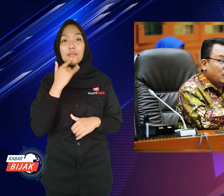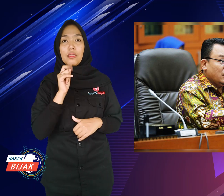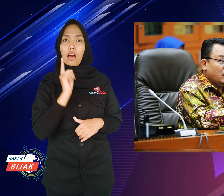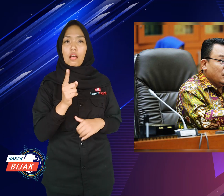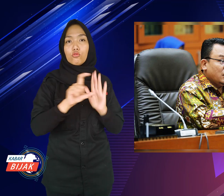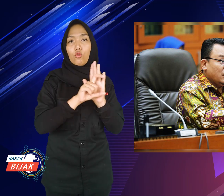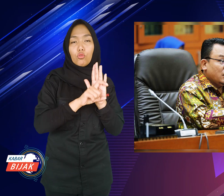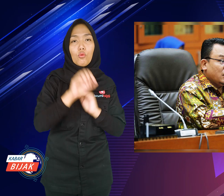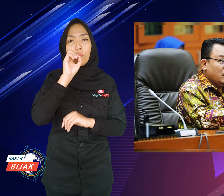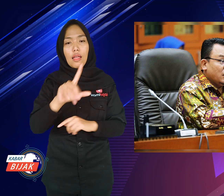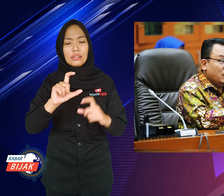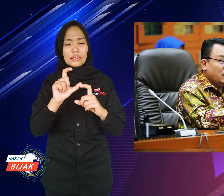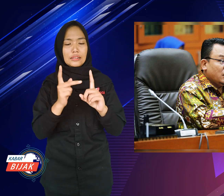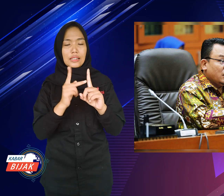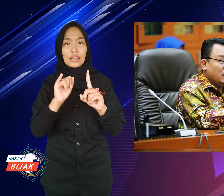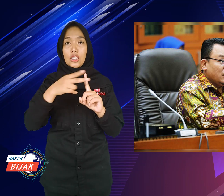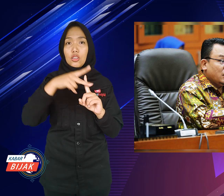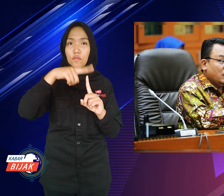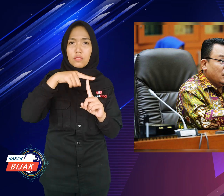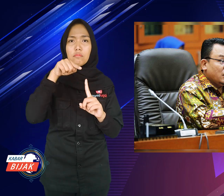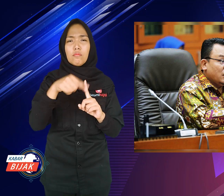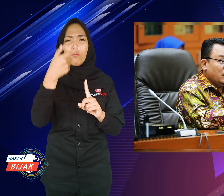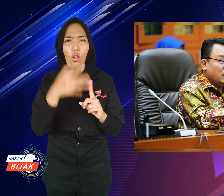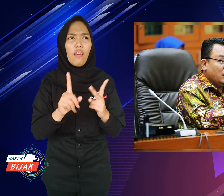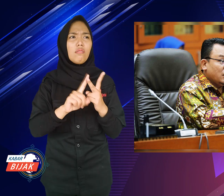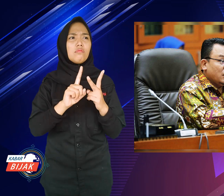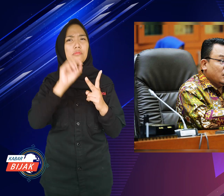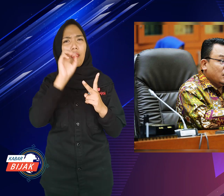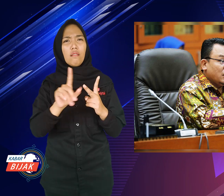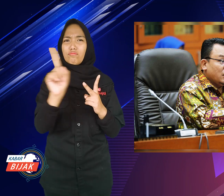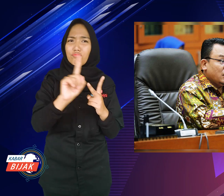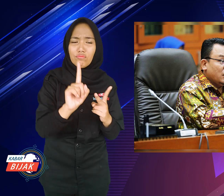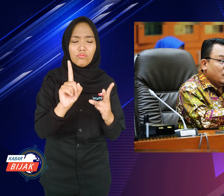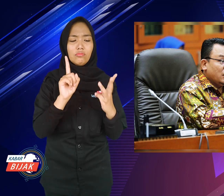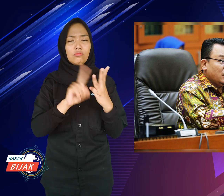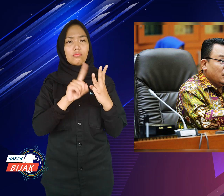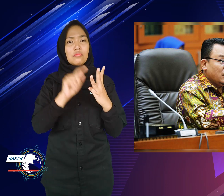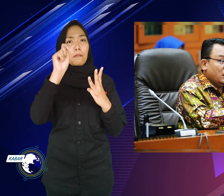Like the points about work shifts, some agree, some do not agree.